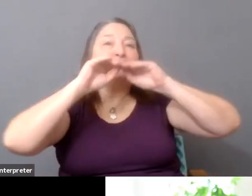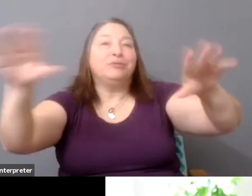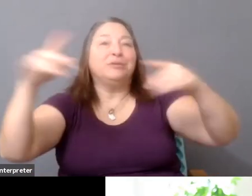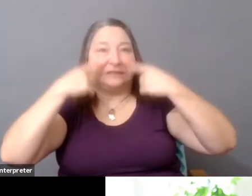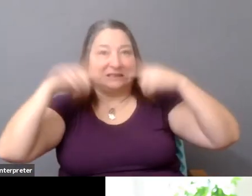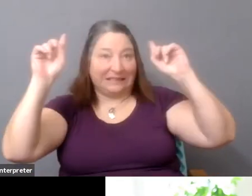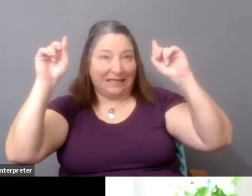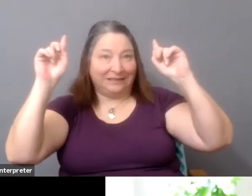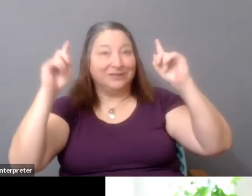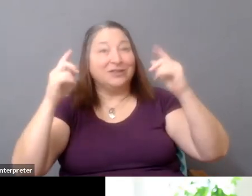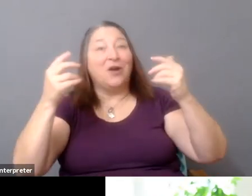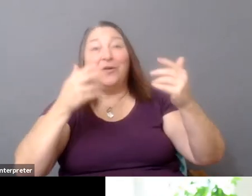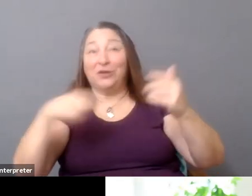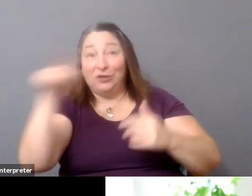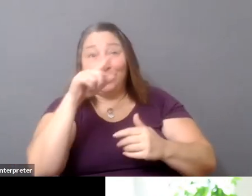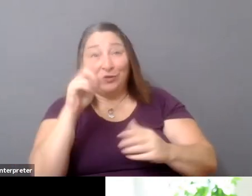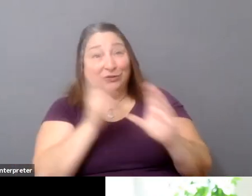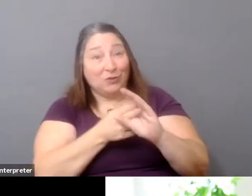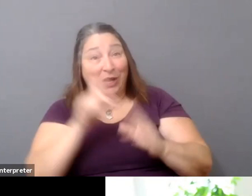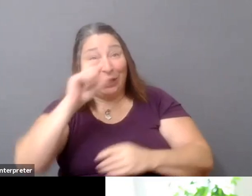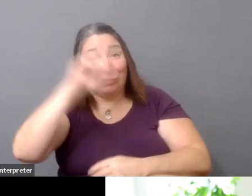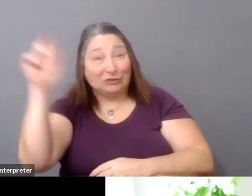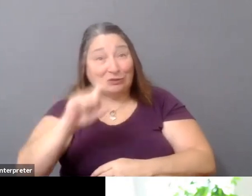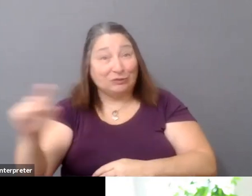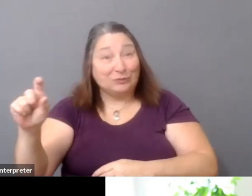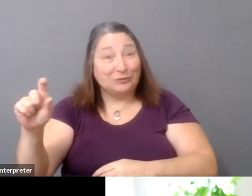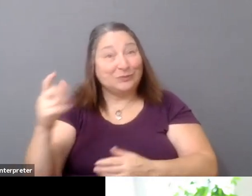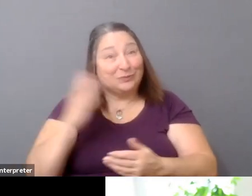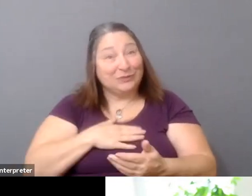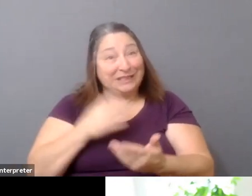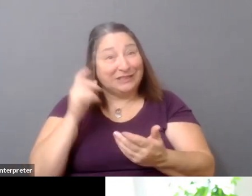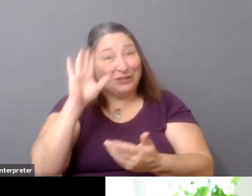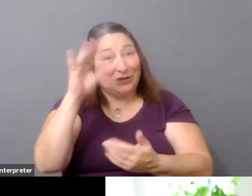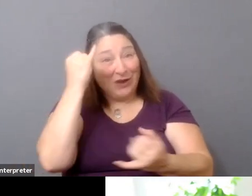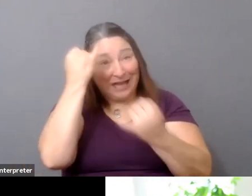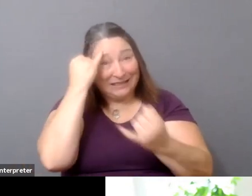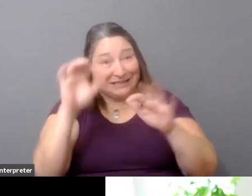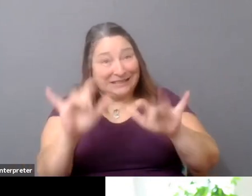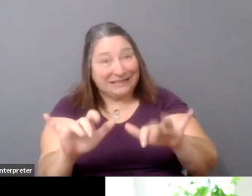to throw your possibilities into the chat, but I'm just going to start.